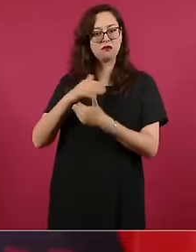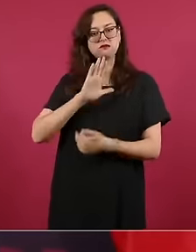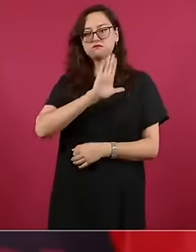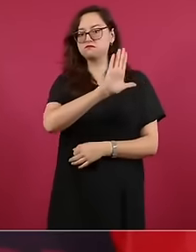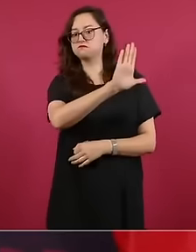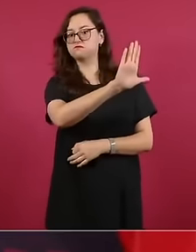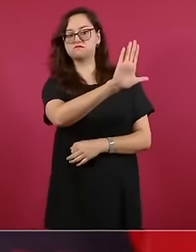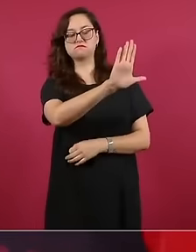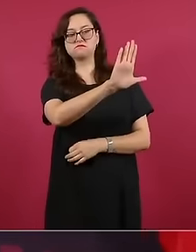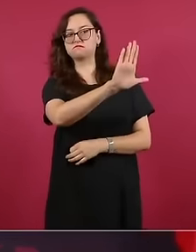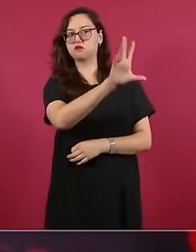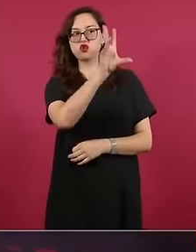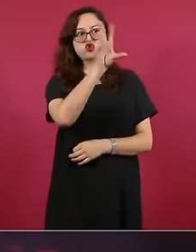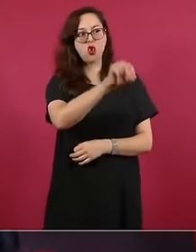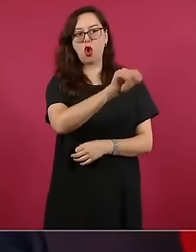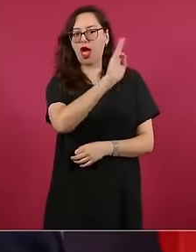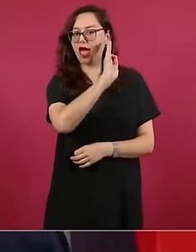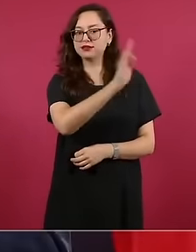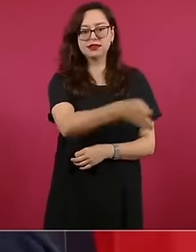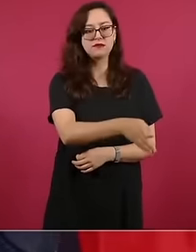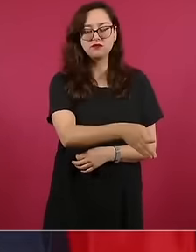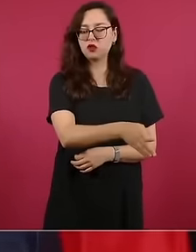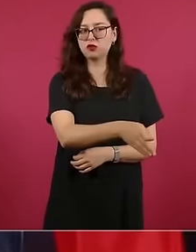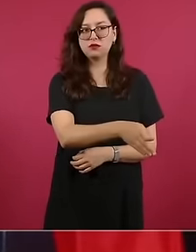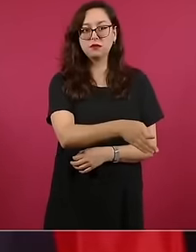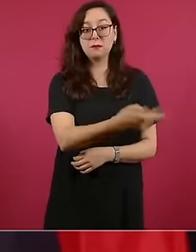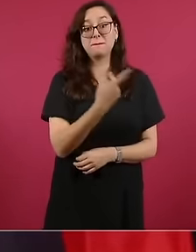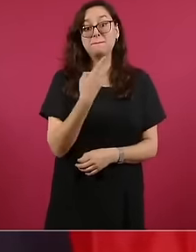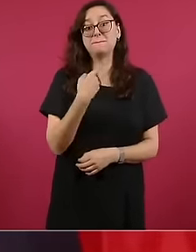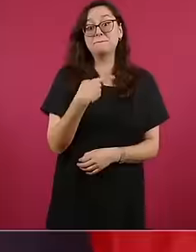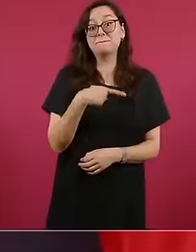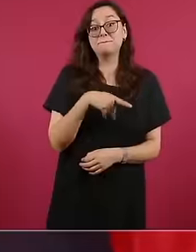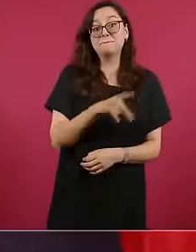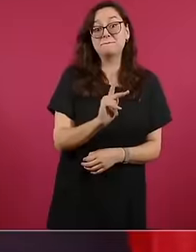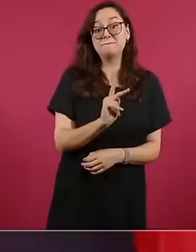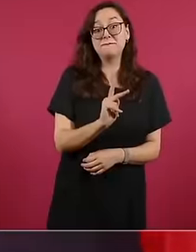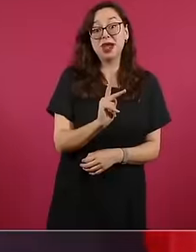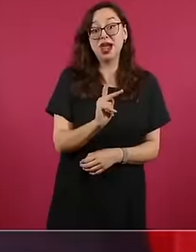removed from the United States